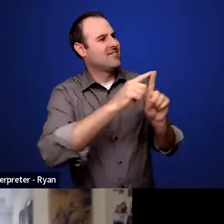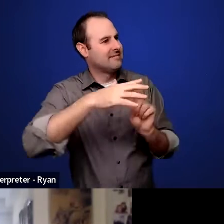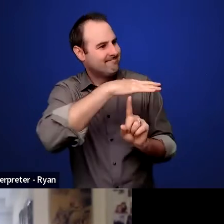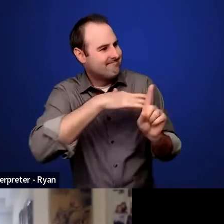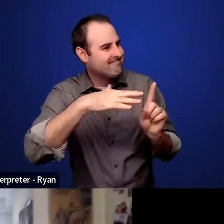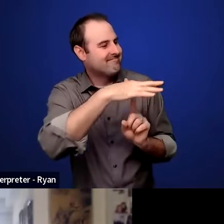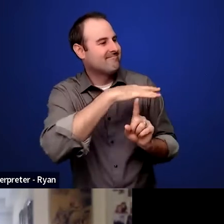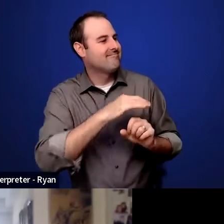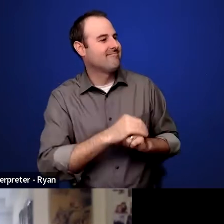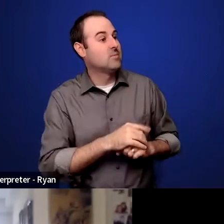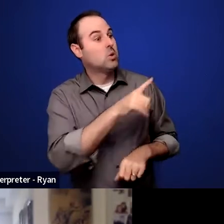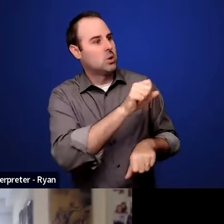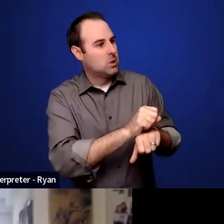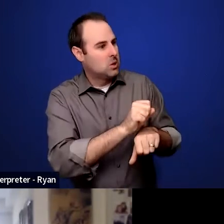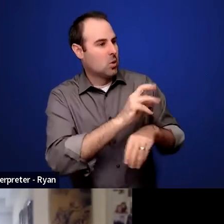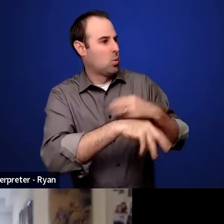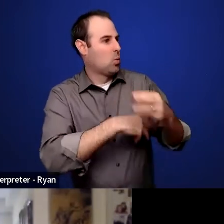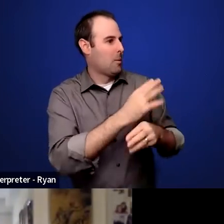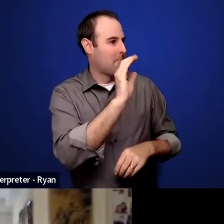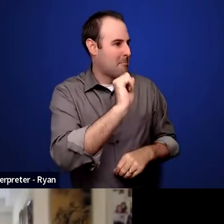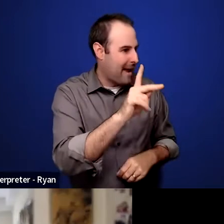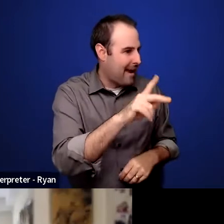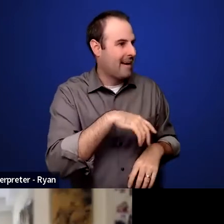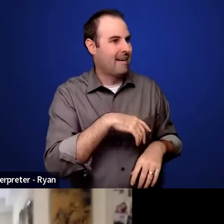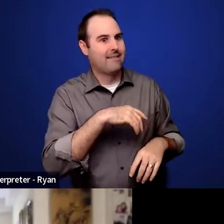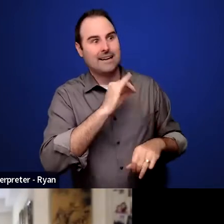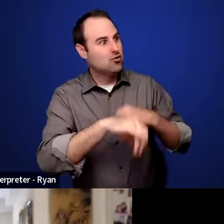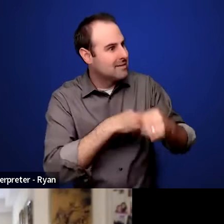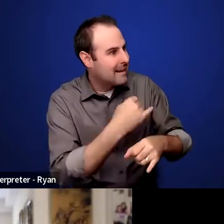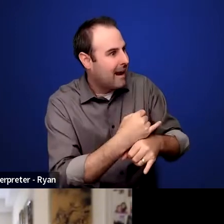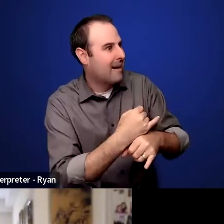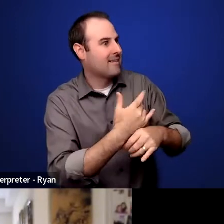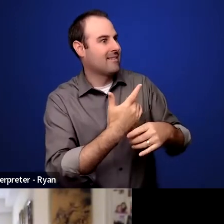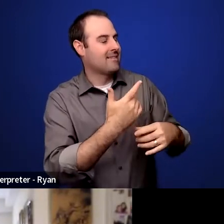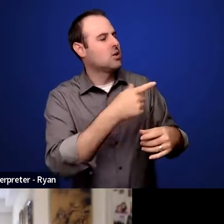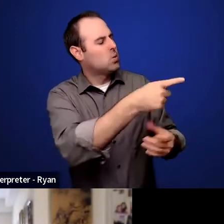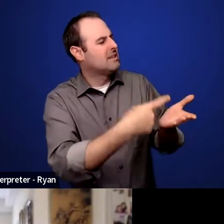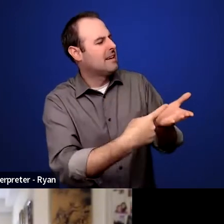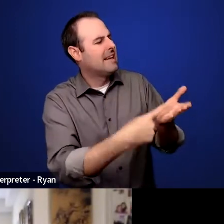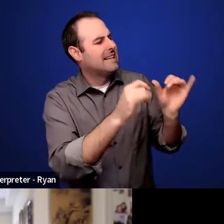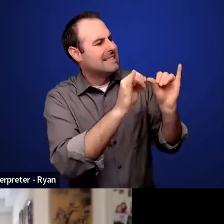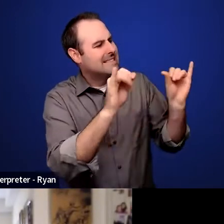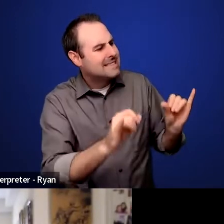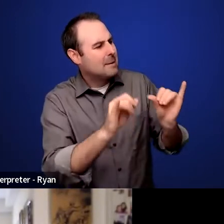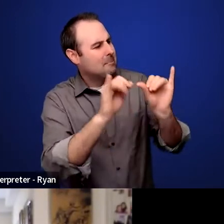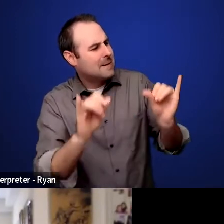to work at the World Bank or internationally and you know, you're talking about systems. So are there ways that it's working better